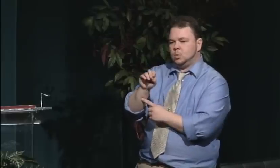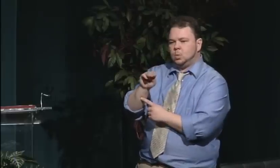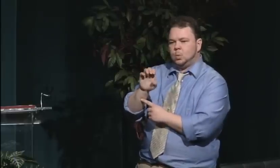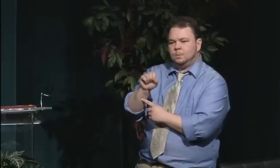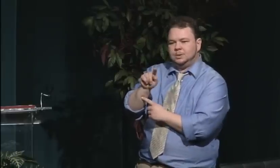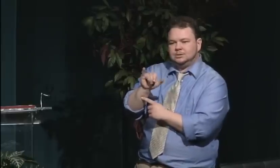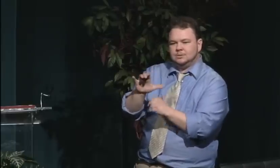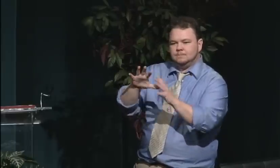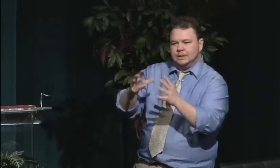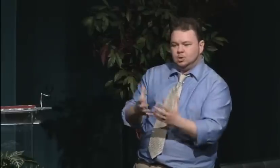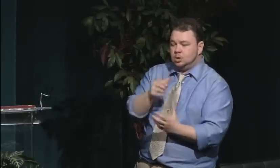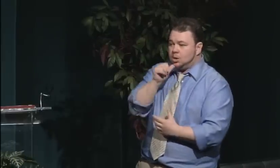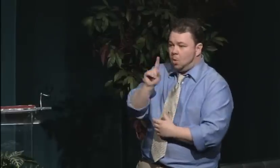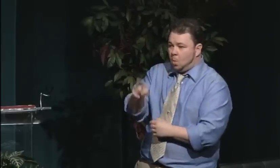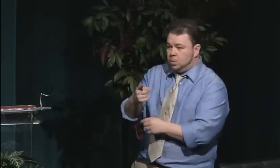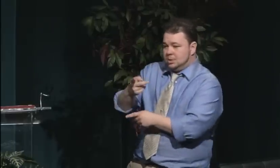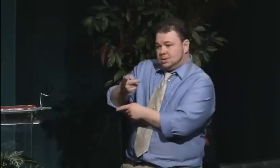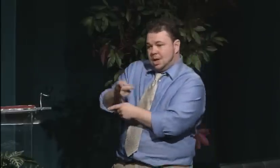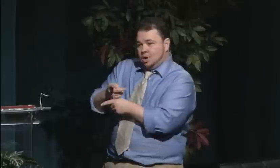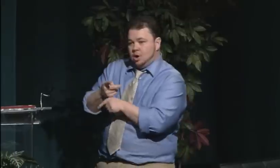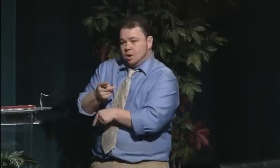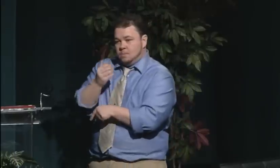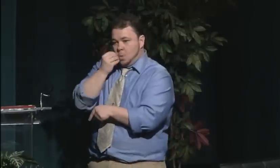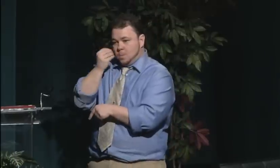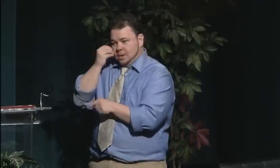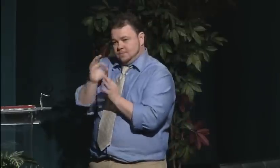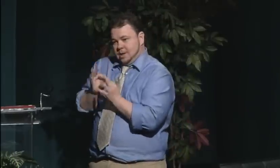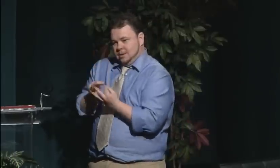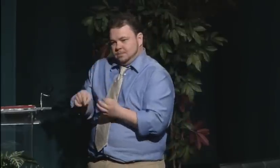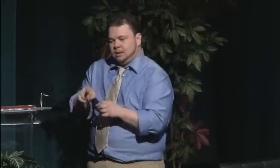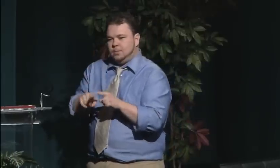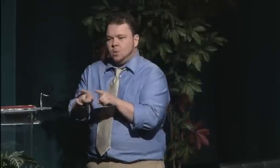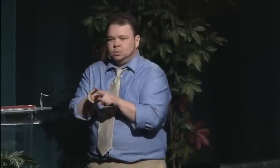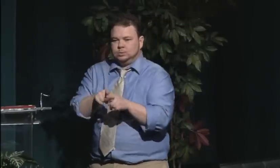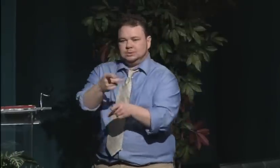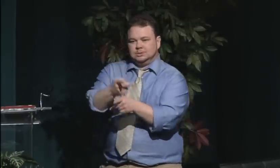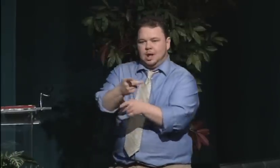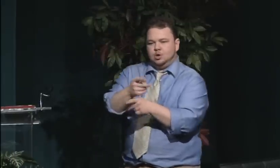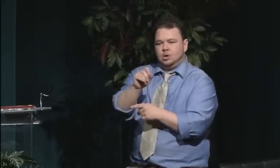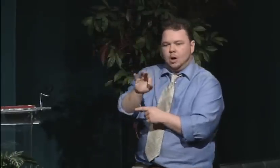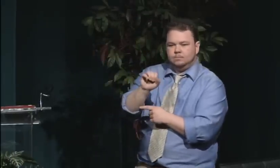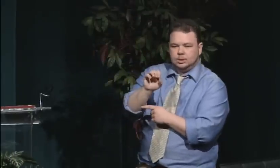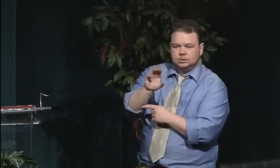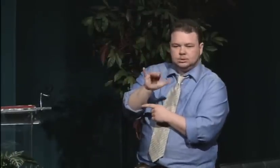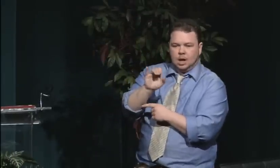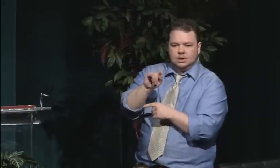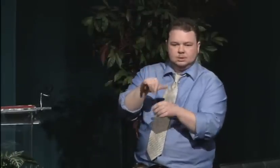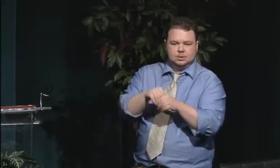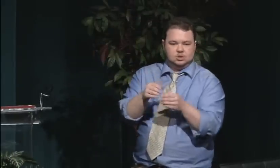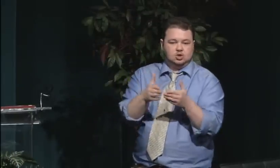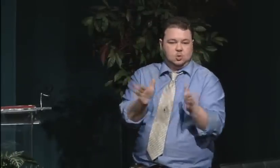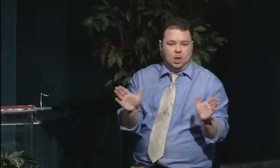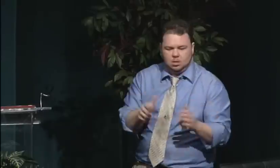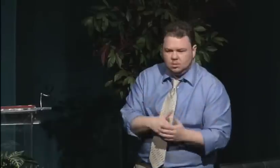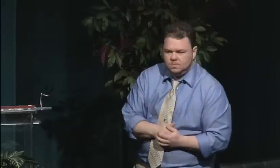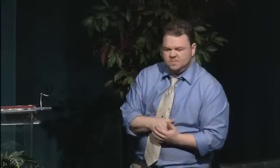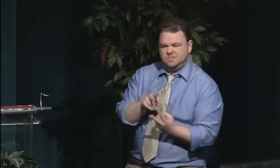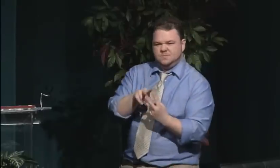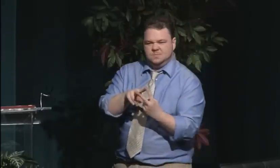so women would not be able to have children, so there was a lot of beliefs that it would adversely affect women's health.